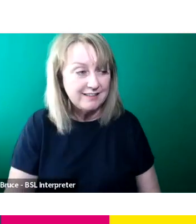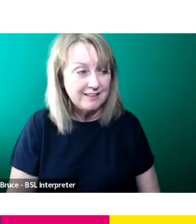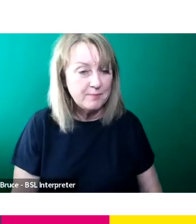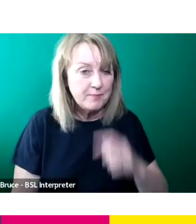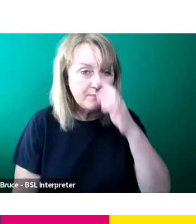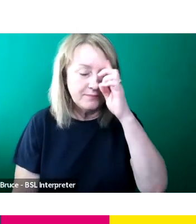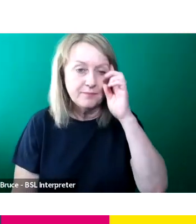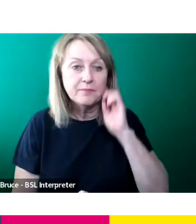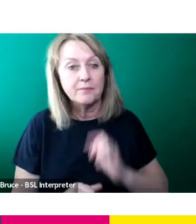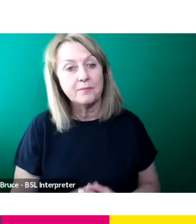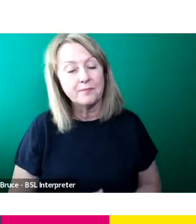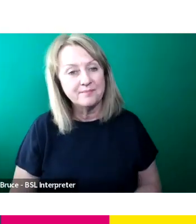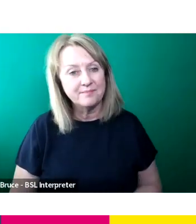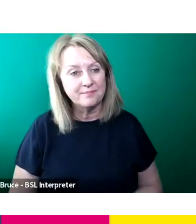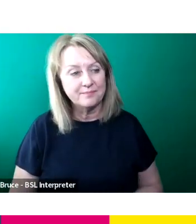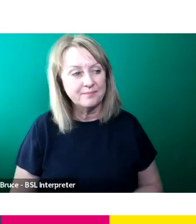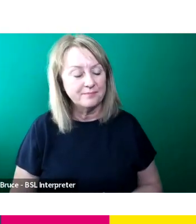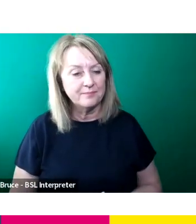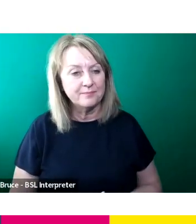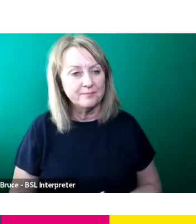That'd be great. Fab.